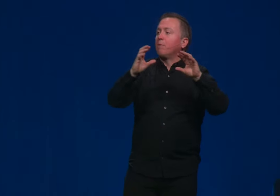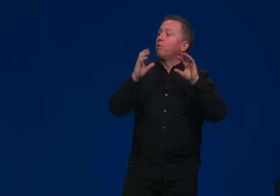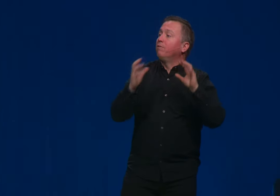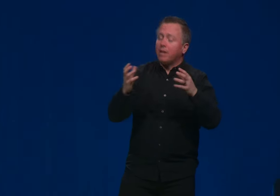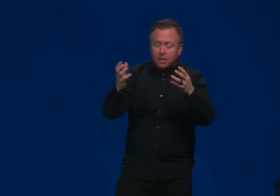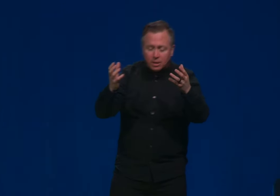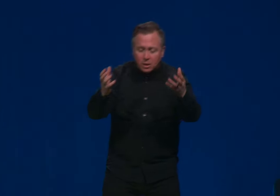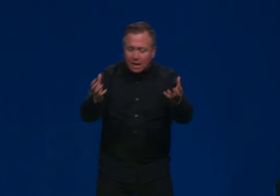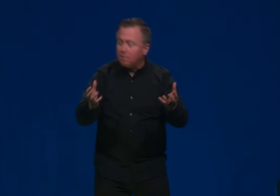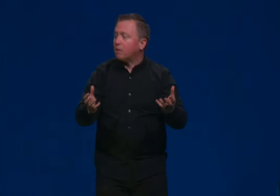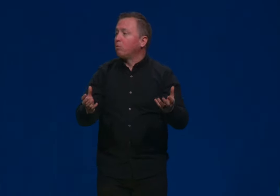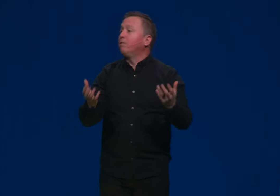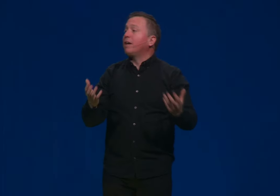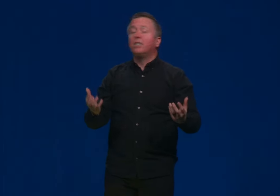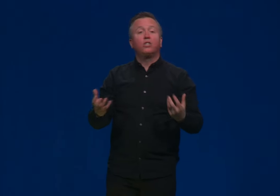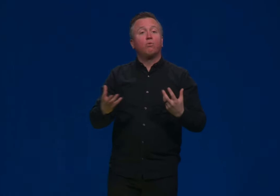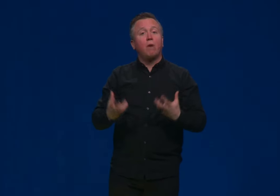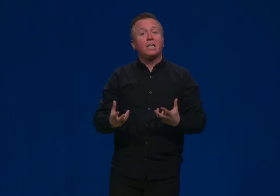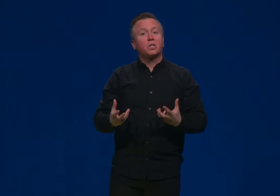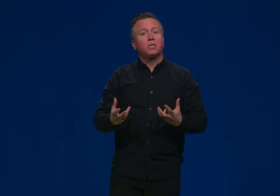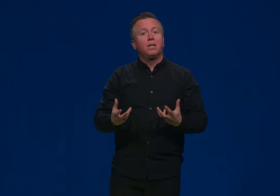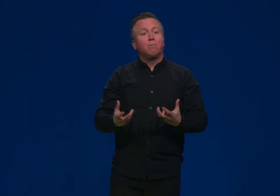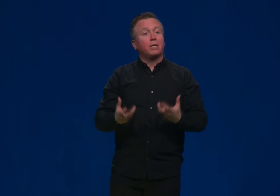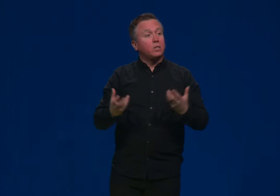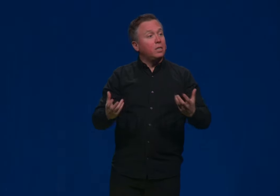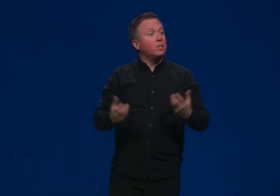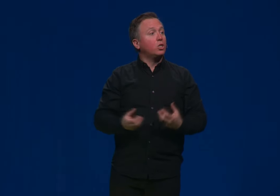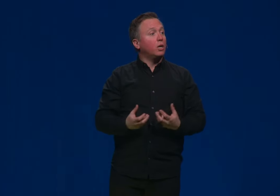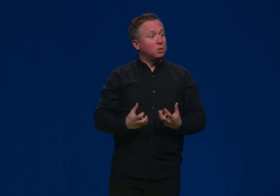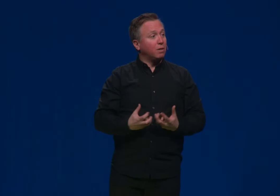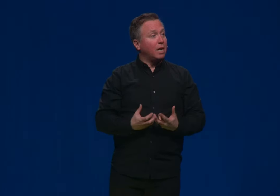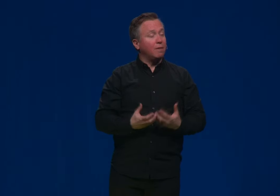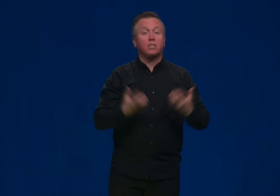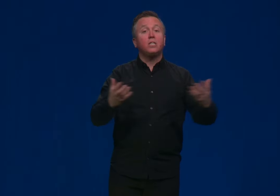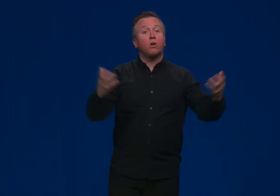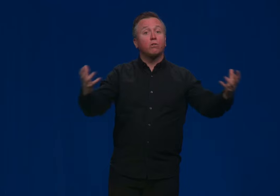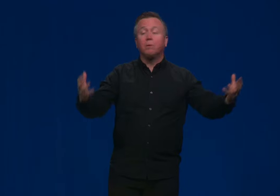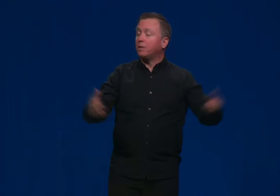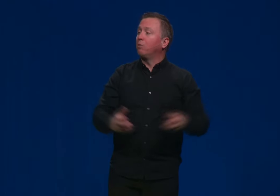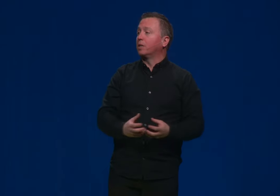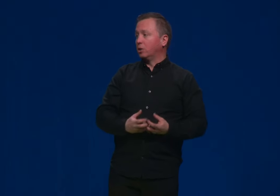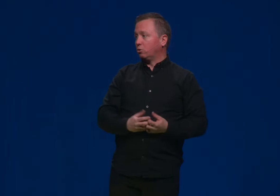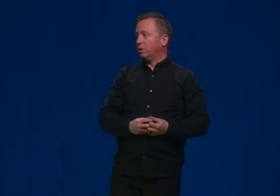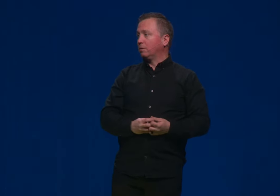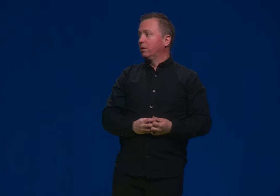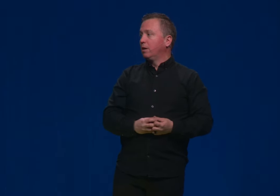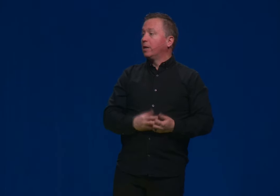And we're invited into Sabbath. We're invited into rest because he's in charge of our lives. He's ultimately the one in control.